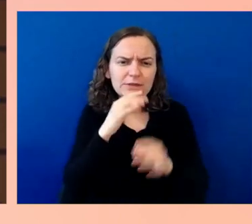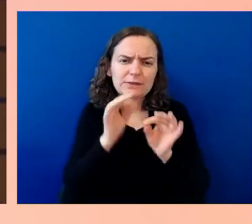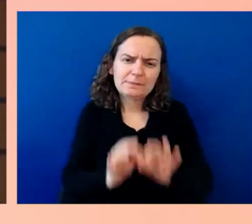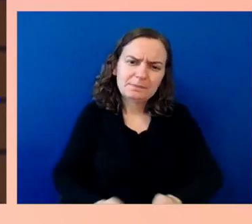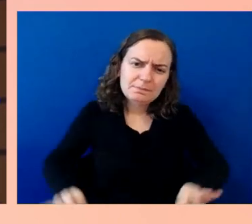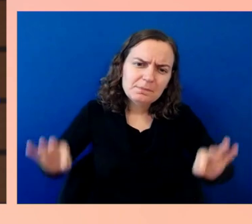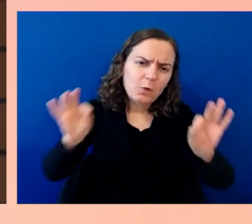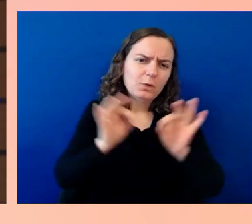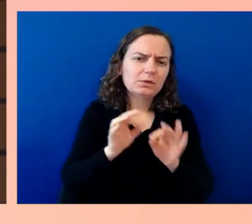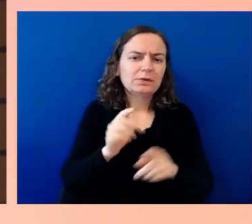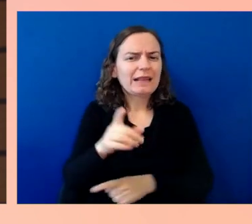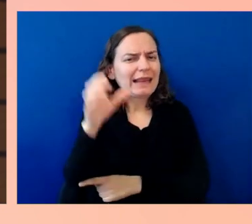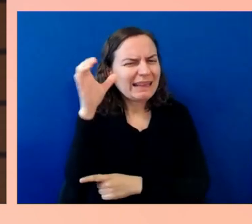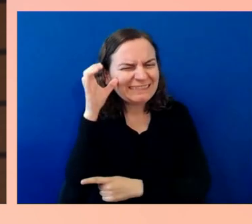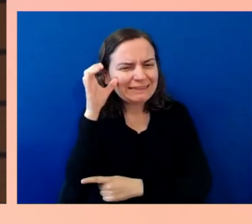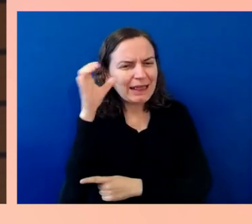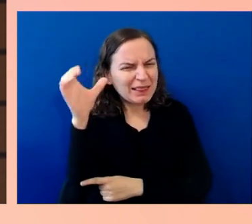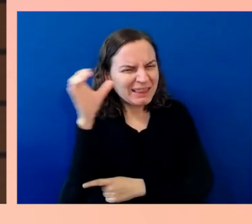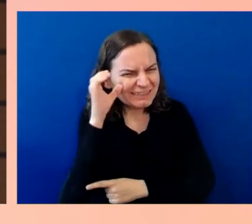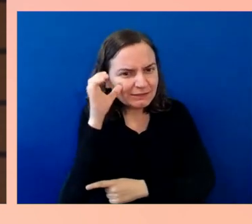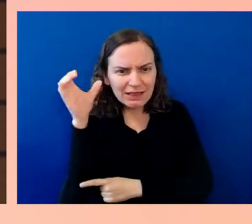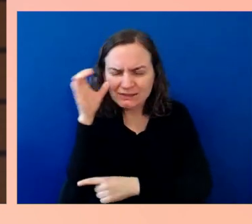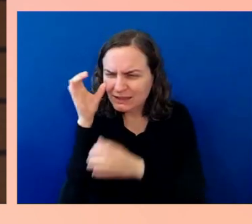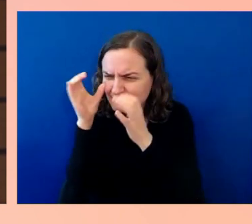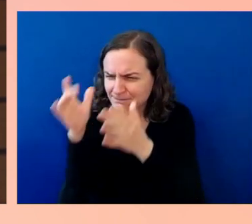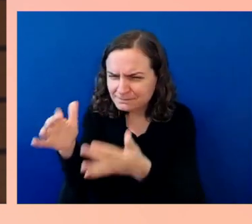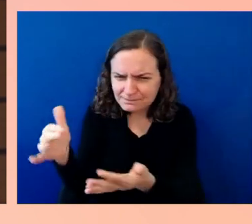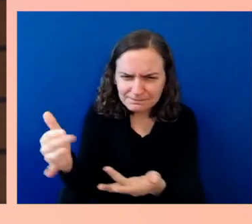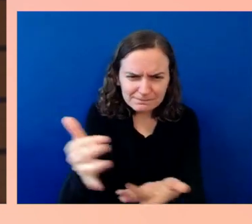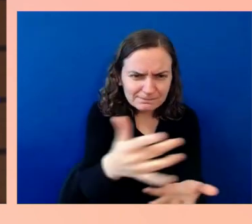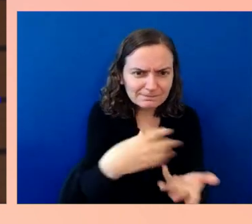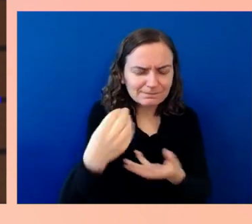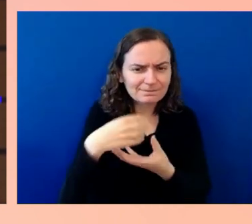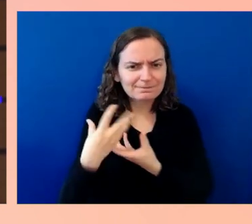really is the most important next step. Then taking that as